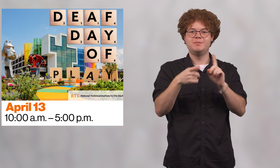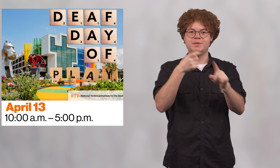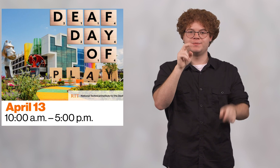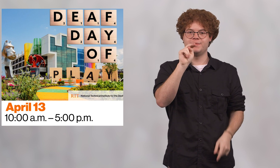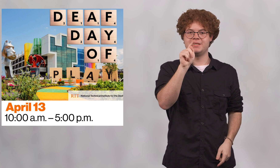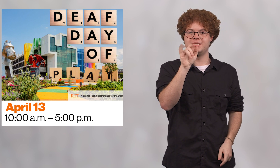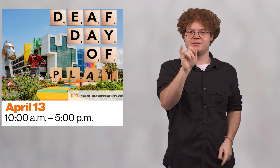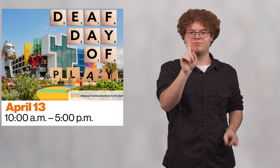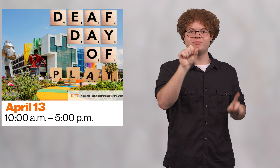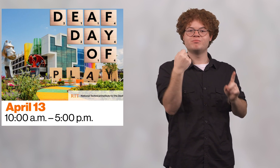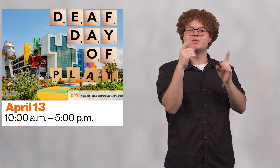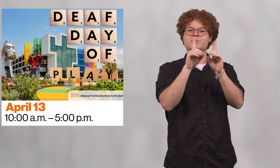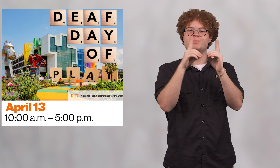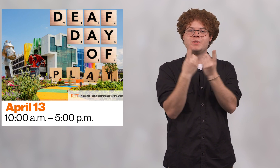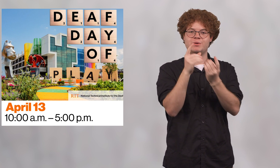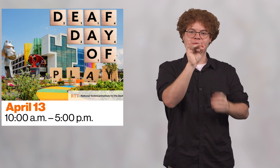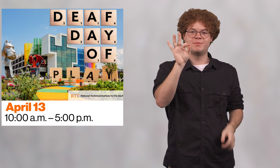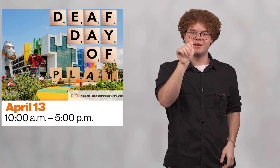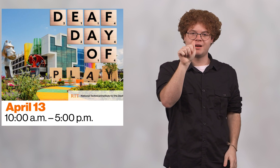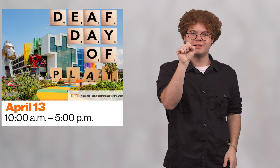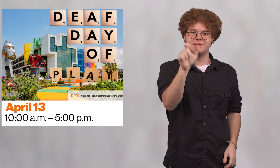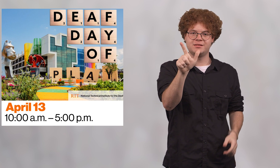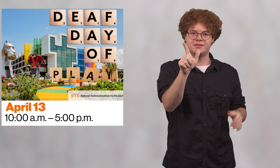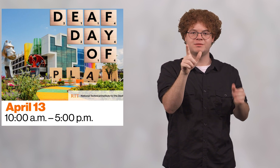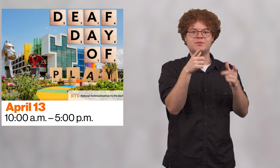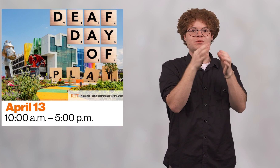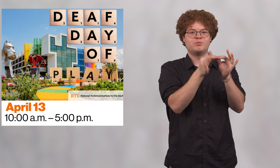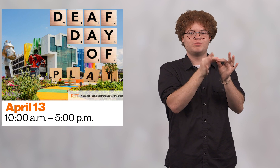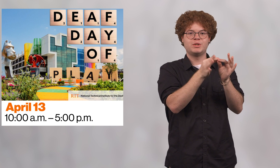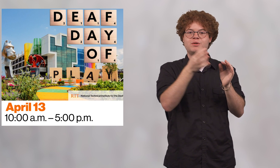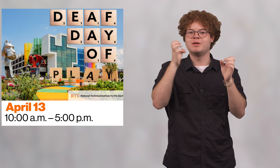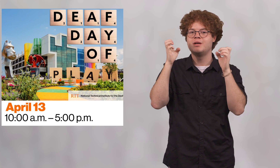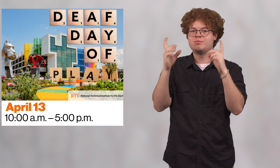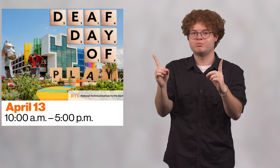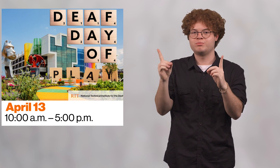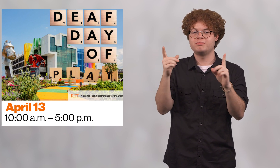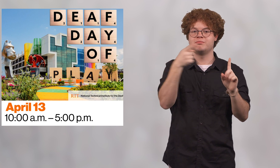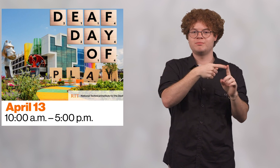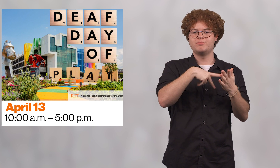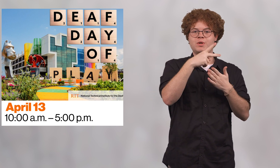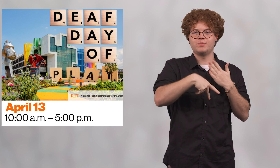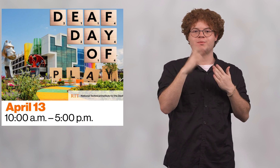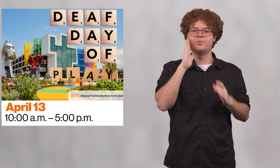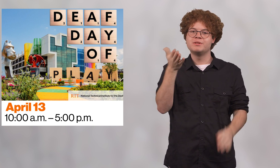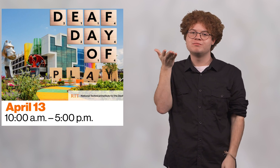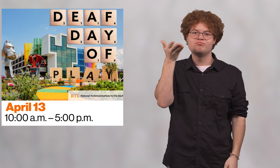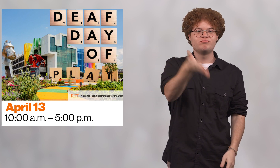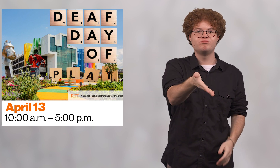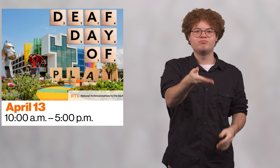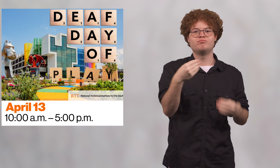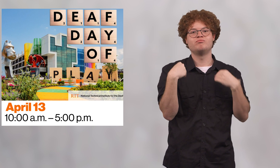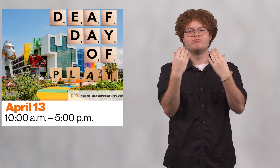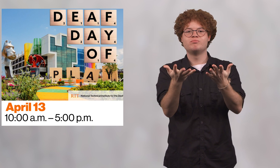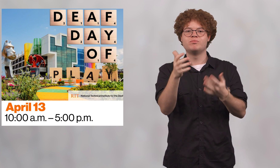Students from NTID's Department of American Sign Language and Interpreting Education program will be on hand to provide